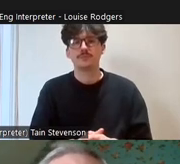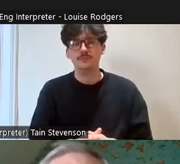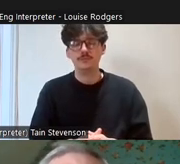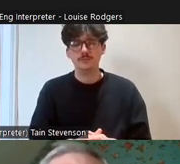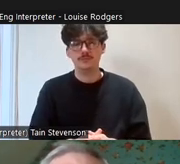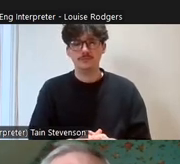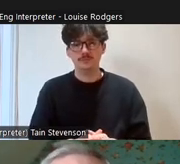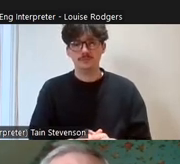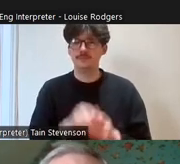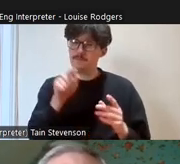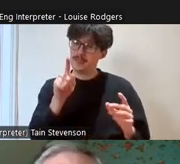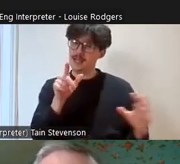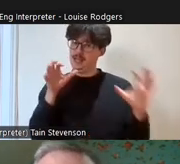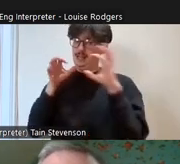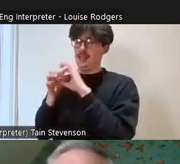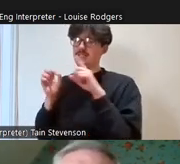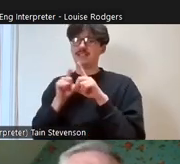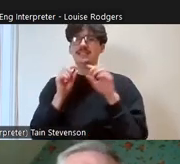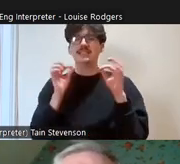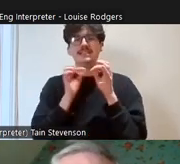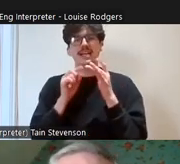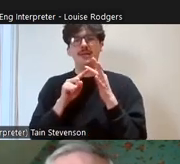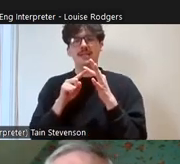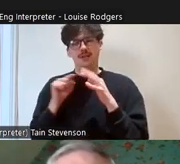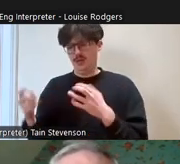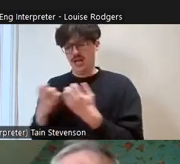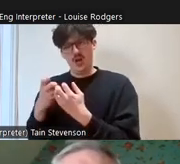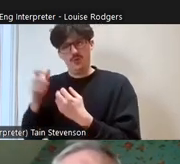what Debbie had said earlier about, you know, like how keen people in those areas are to be involved